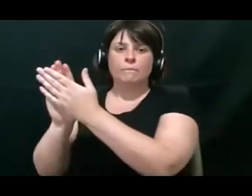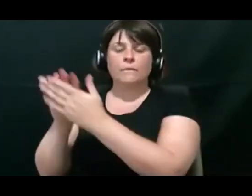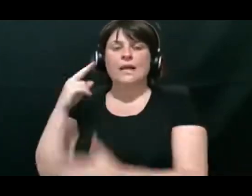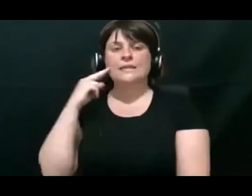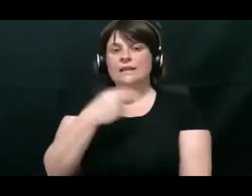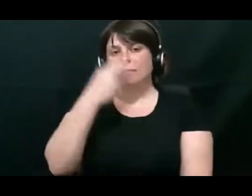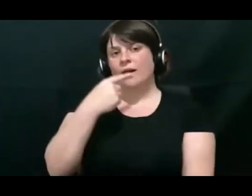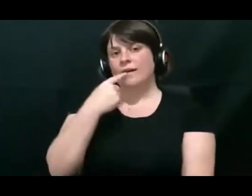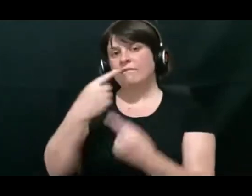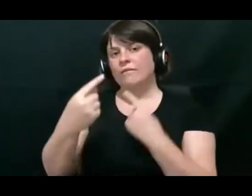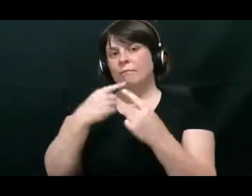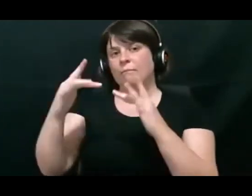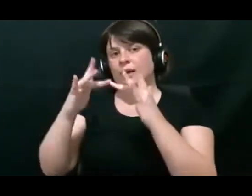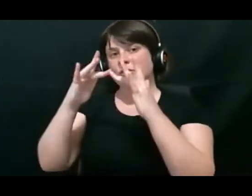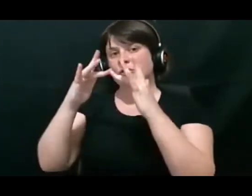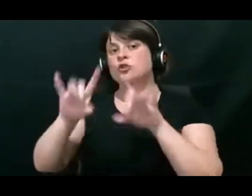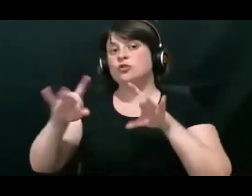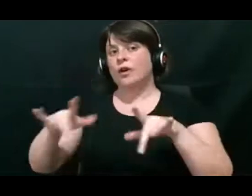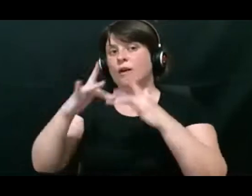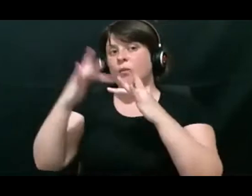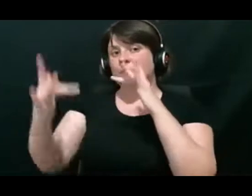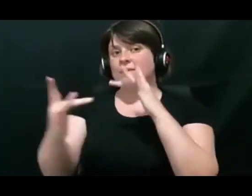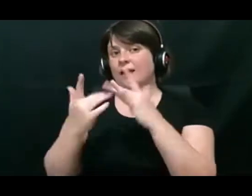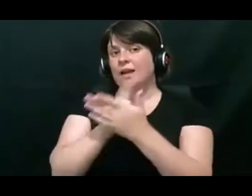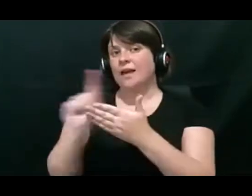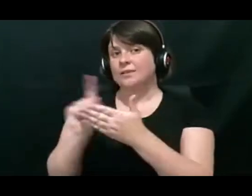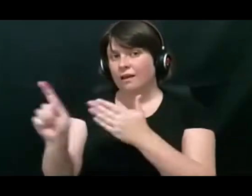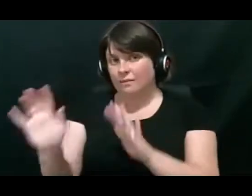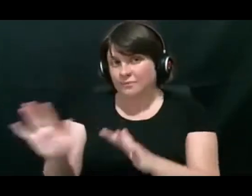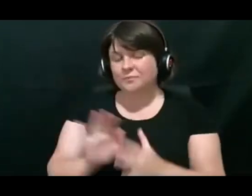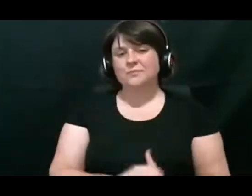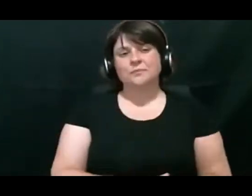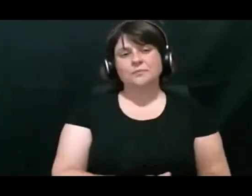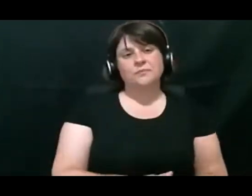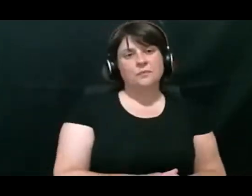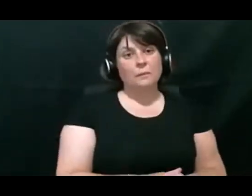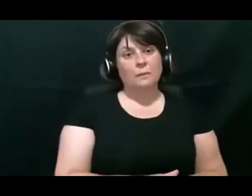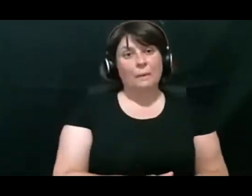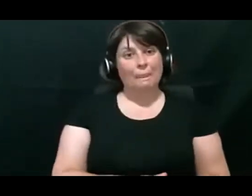website.